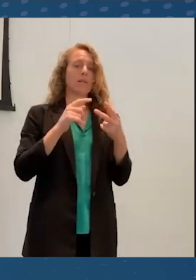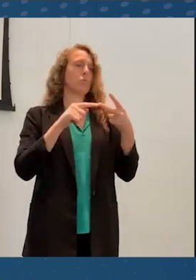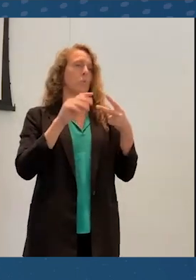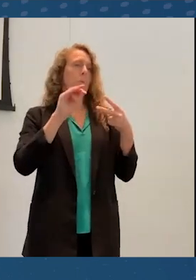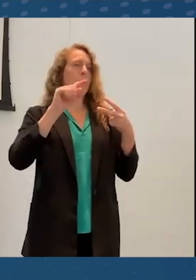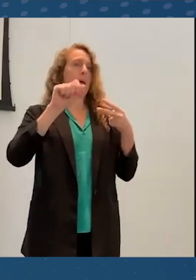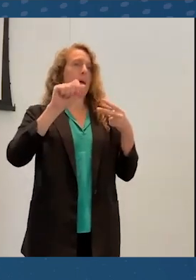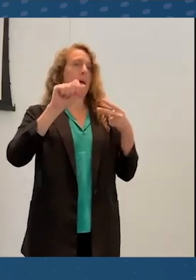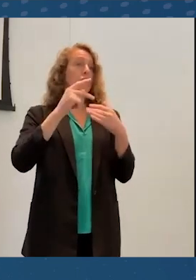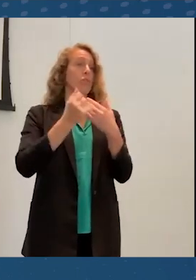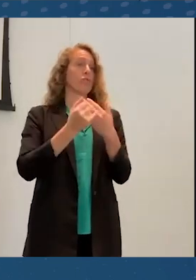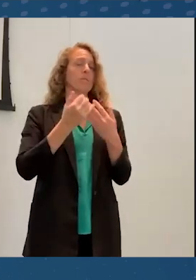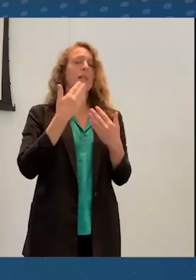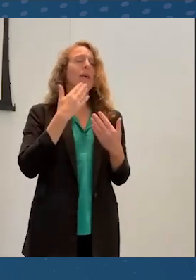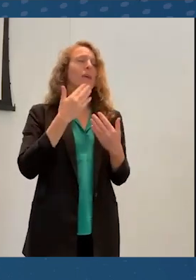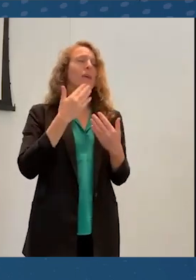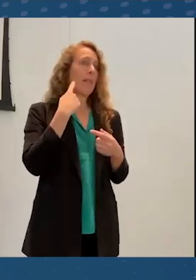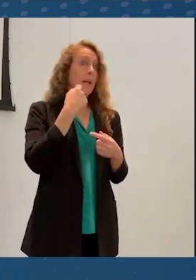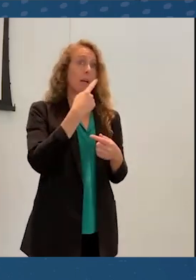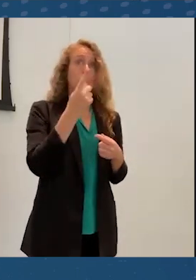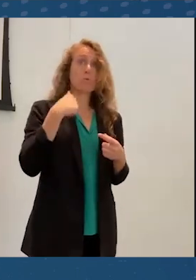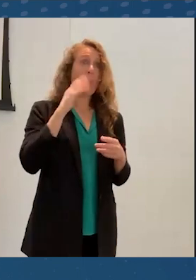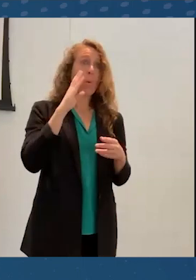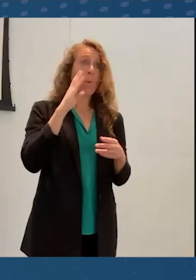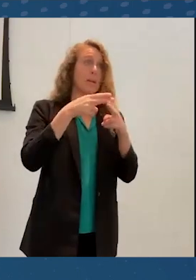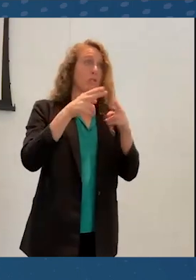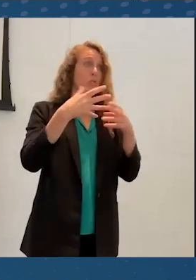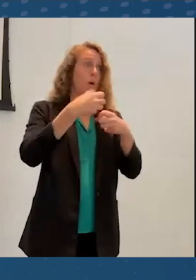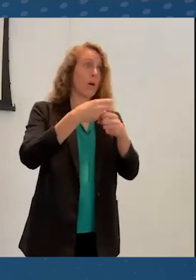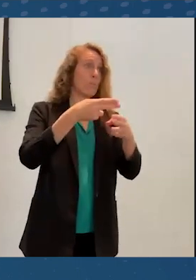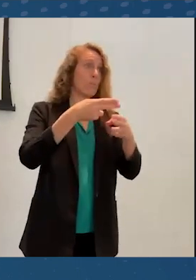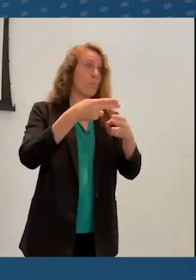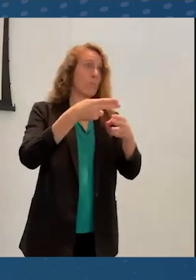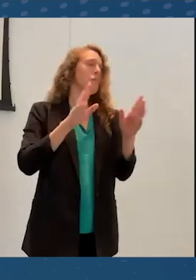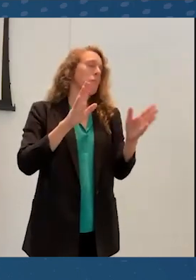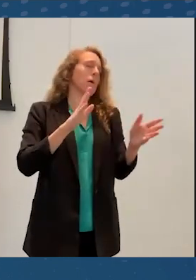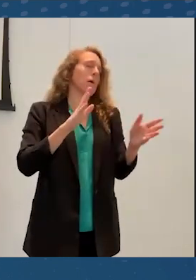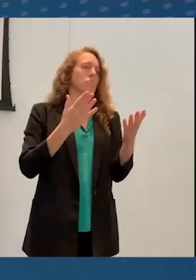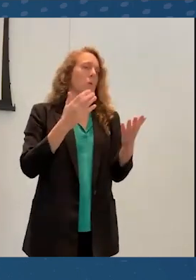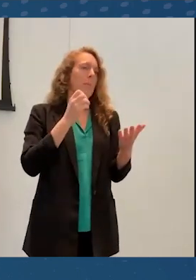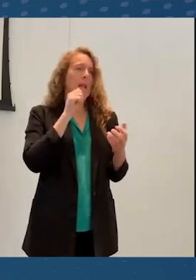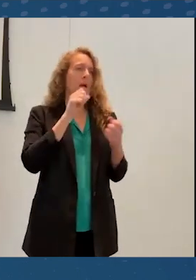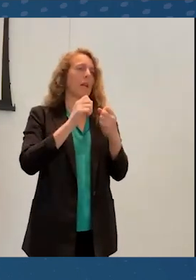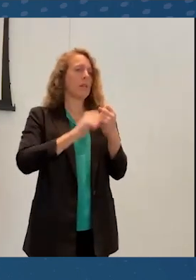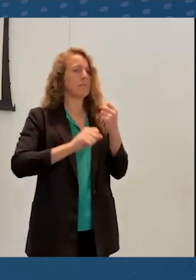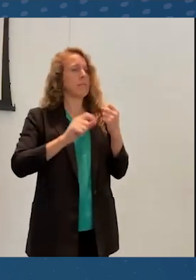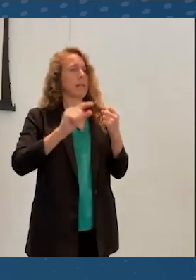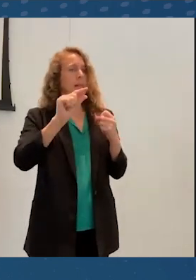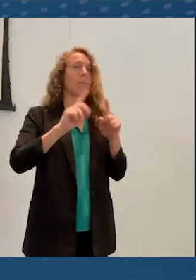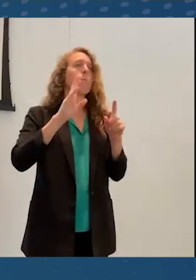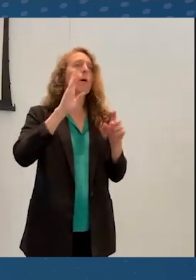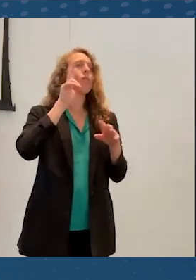And I probably wasn't as short as I meant to be. But I look forward to continuing this conversation in the future.